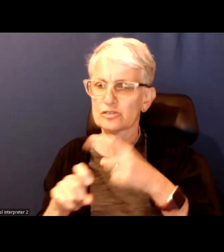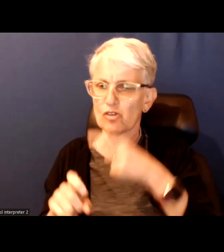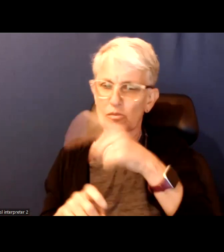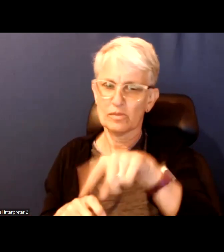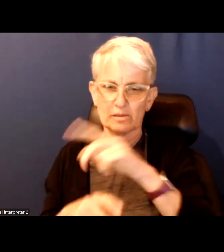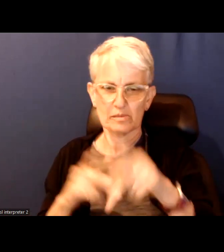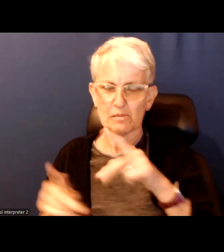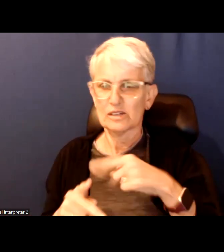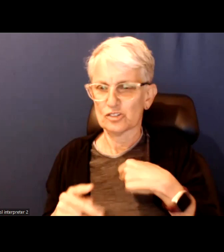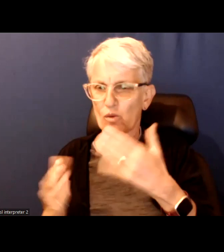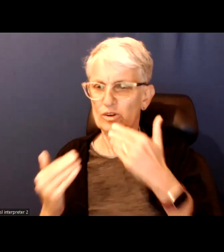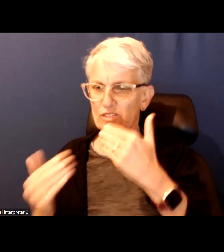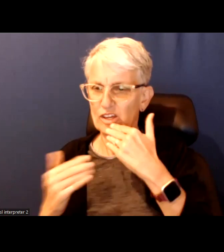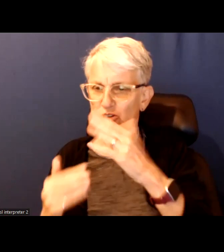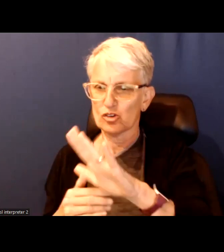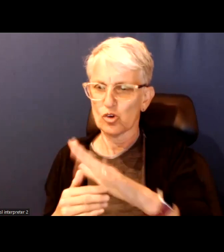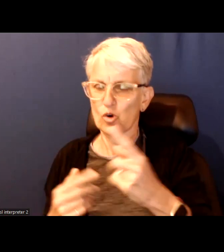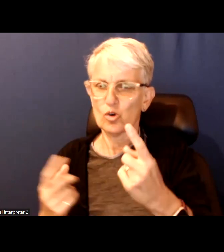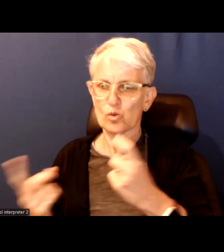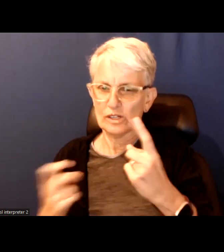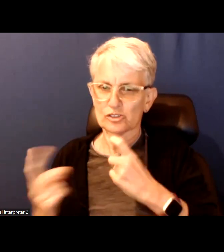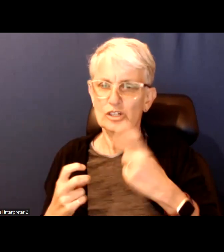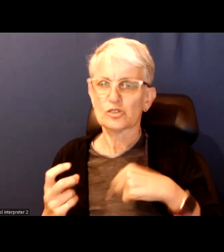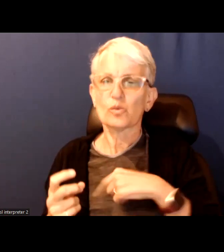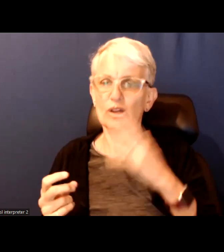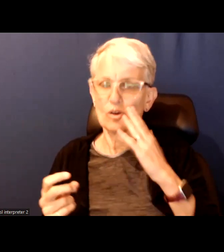so thank you all for sending your questions and we will get to those questions once we